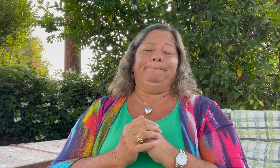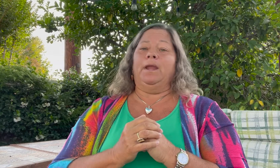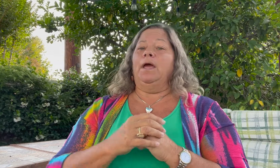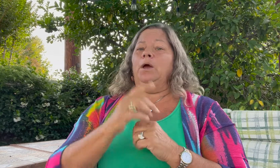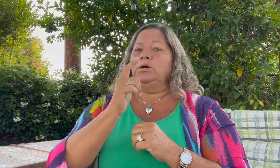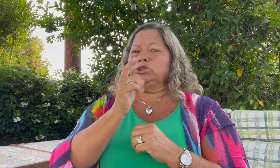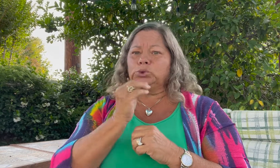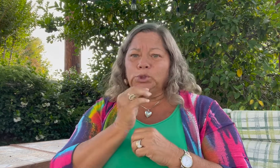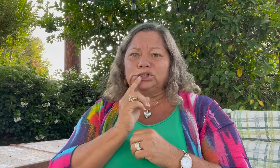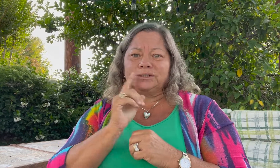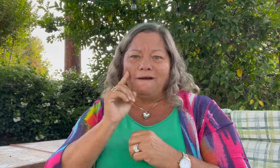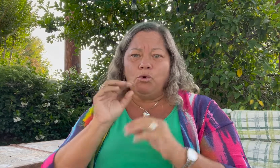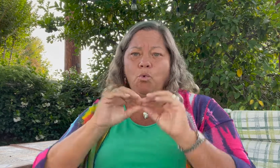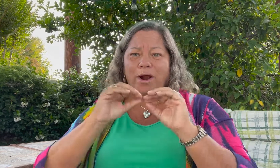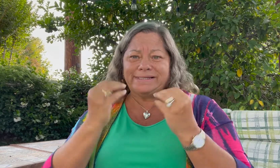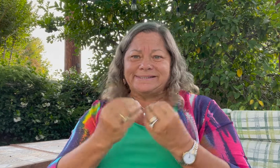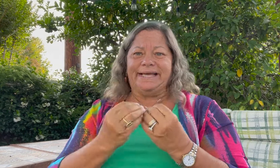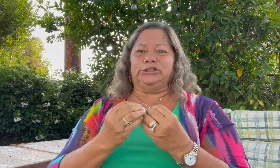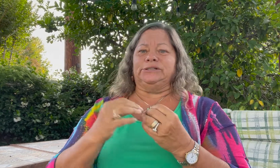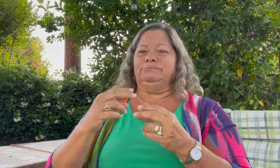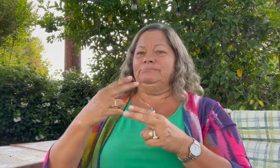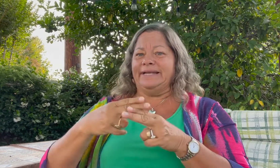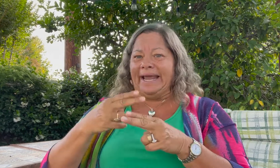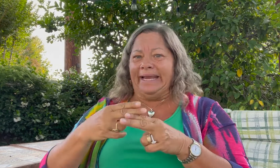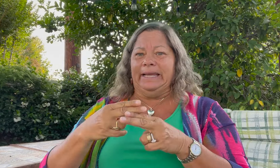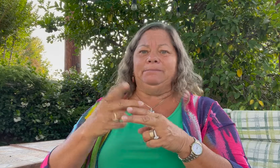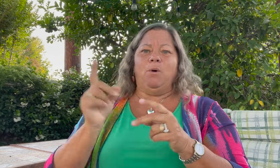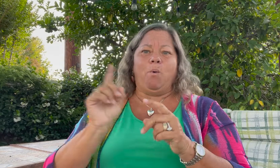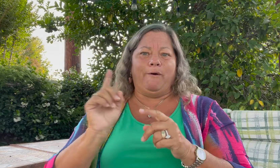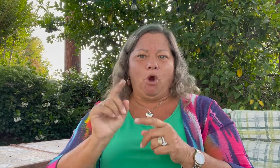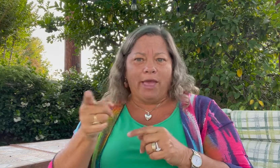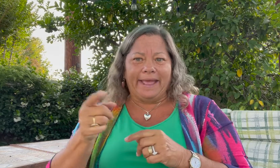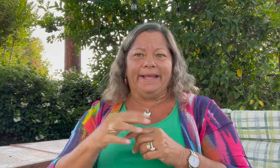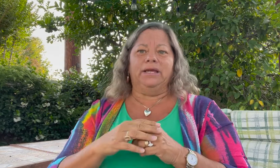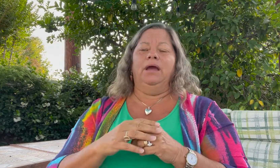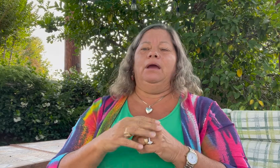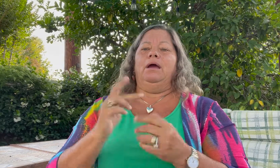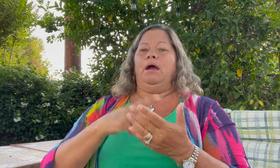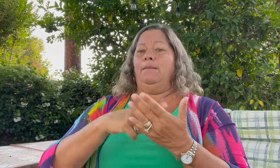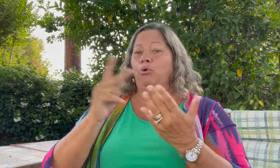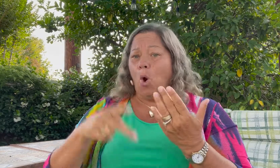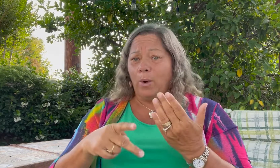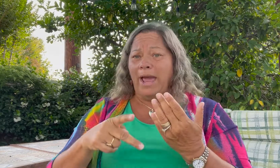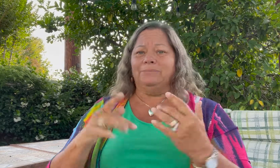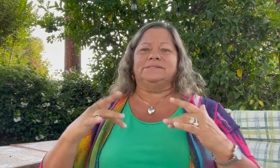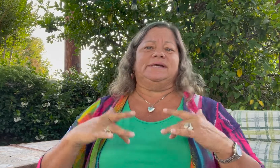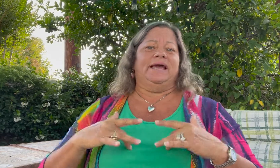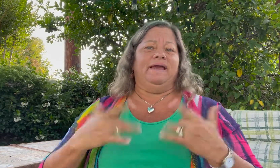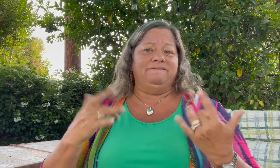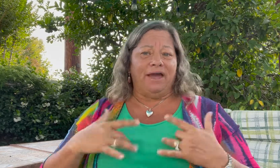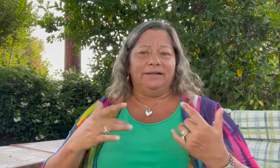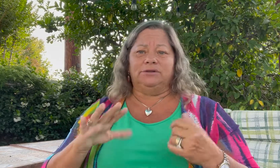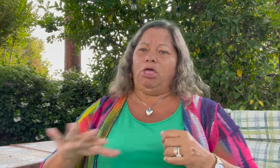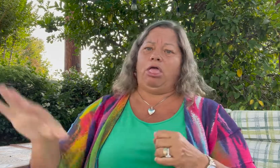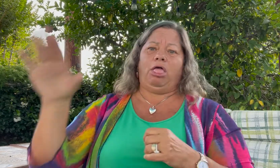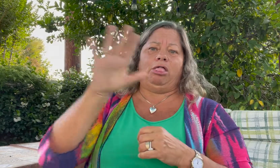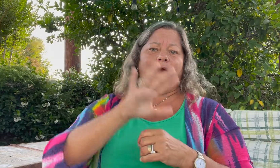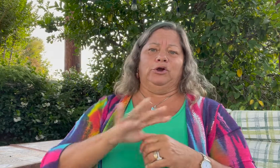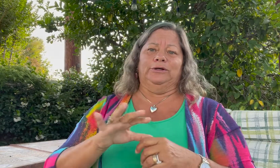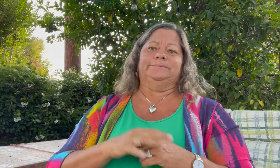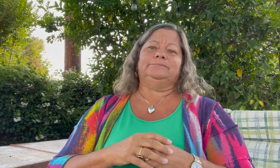or the names of Jewish Deaf organizations - where they are, their programs, and their events around the country,